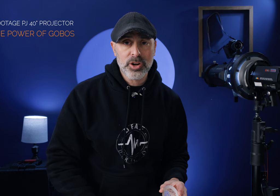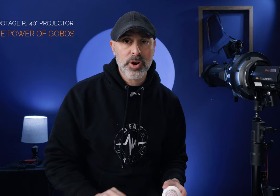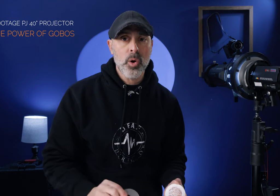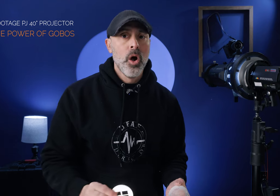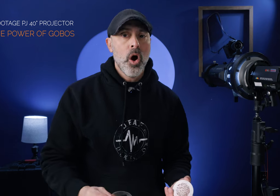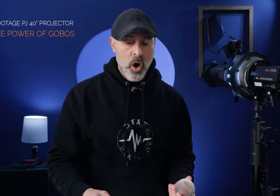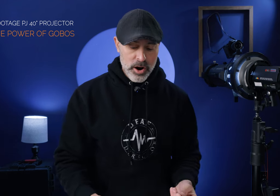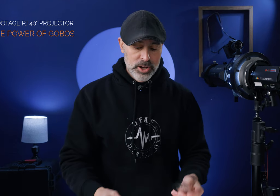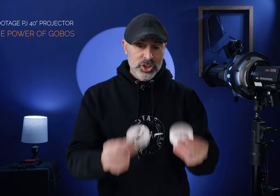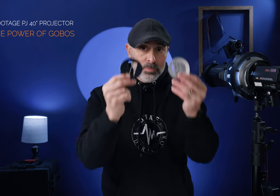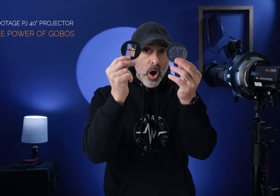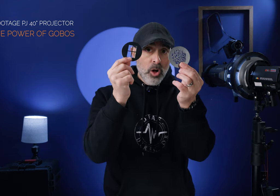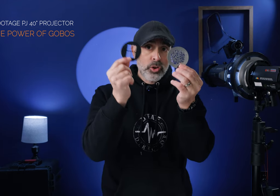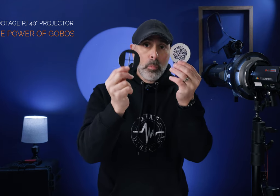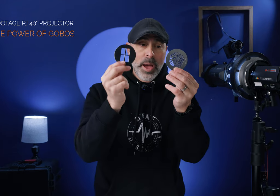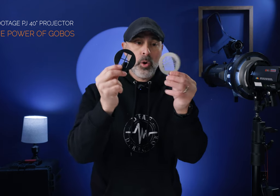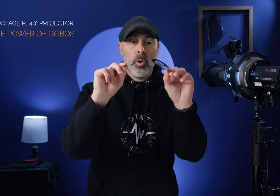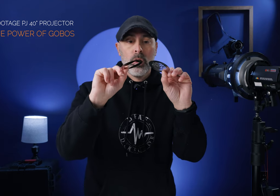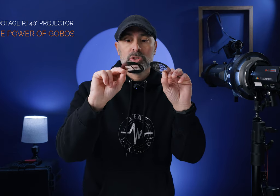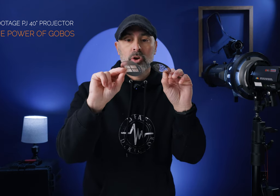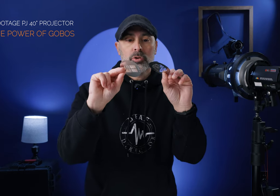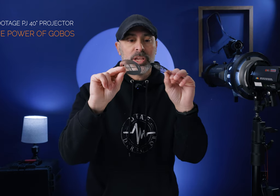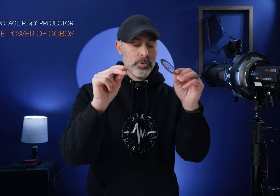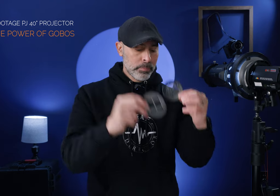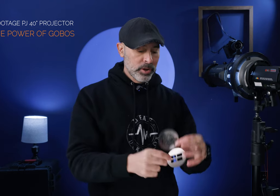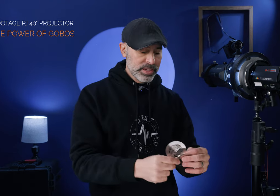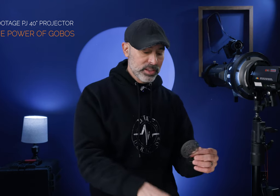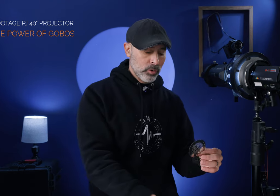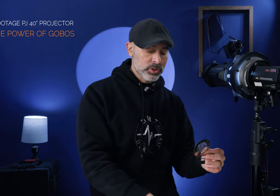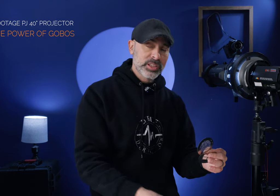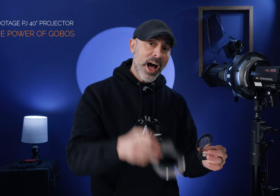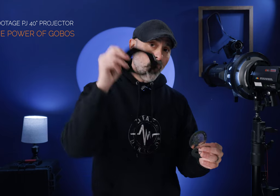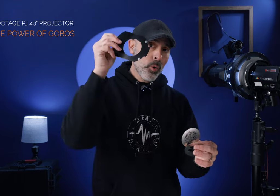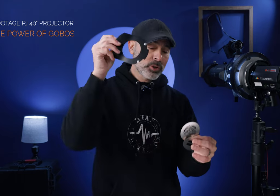don't know are small little metal circles that you can put in these little slot holders that